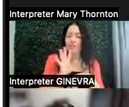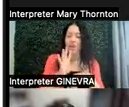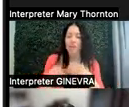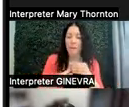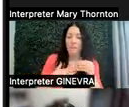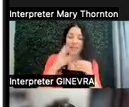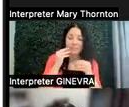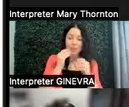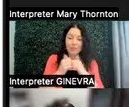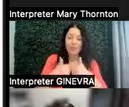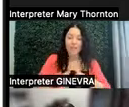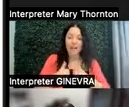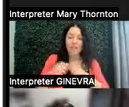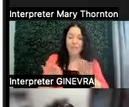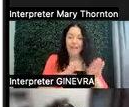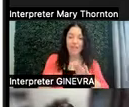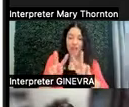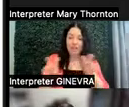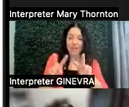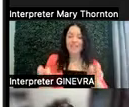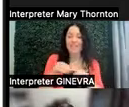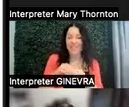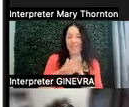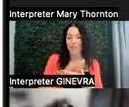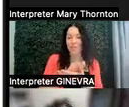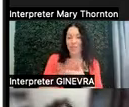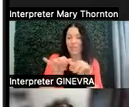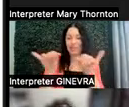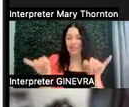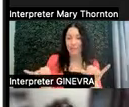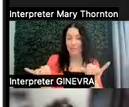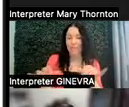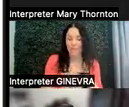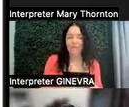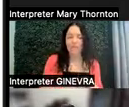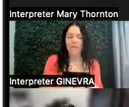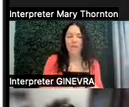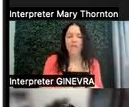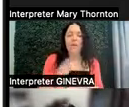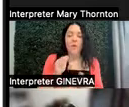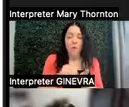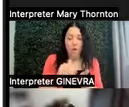and working in the school system. Oftentimes, or previously, and I was certainly trained this way,